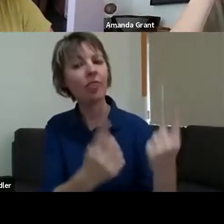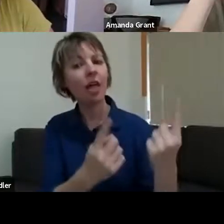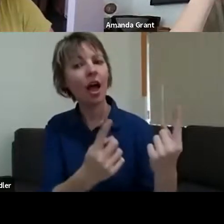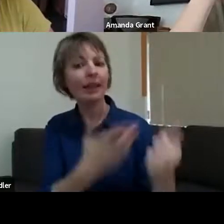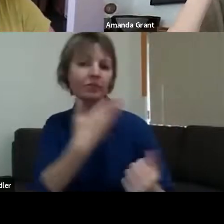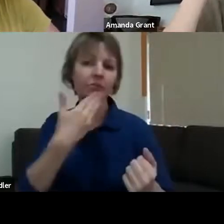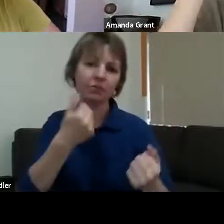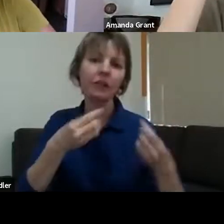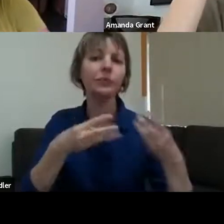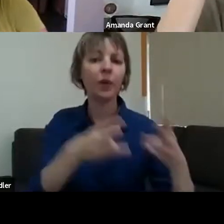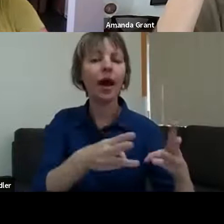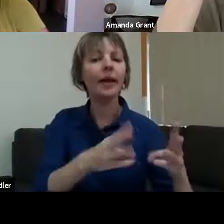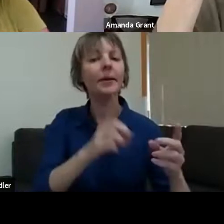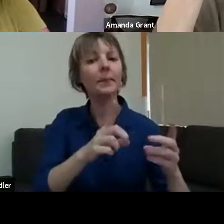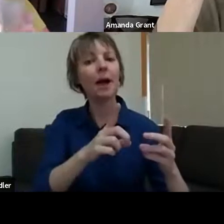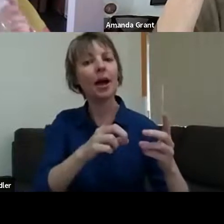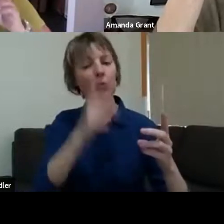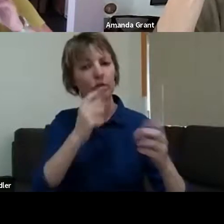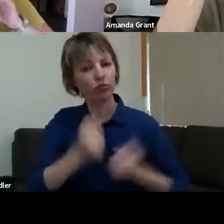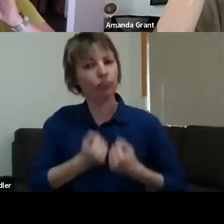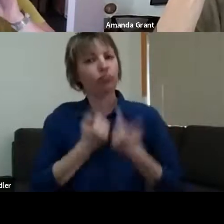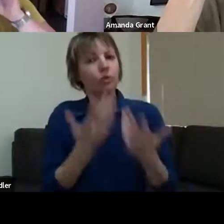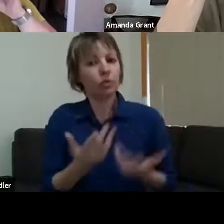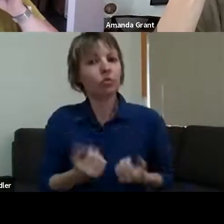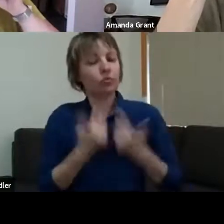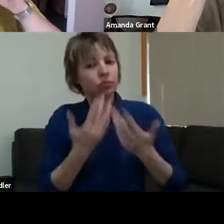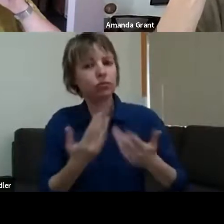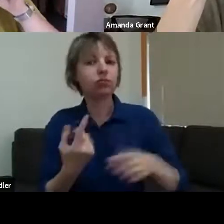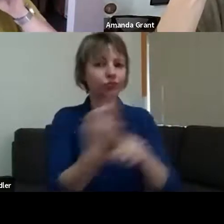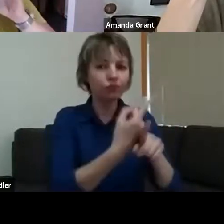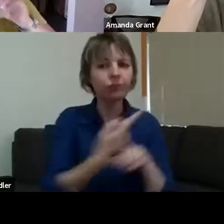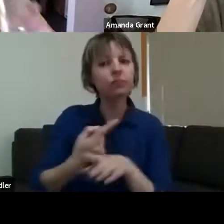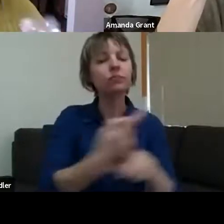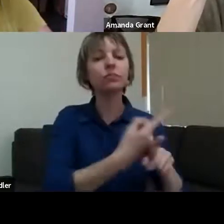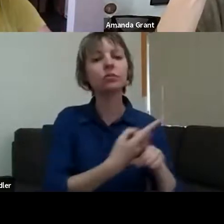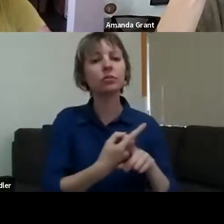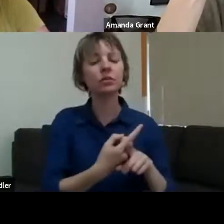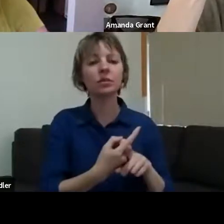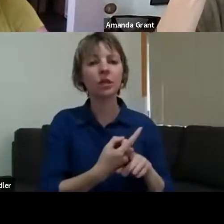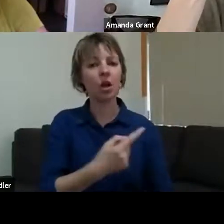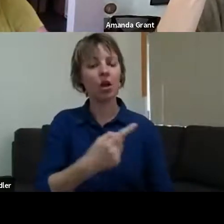triggers, and we did kind of lose it at silly things and get really